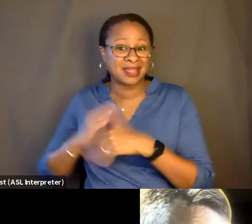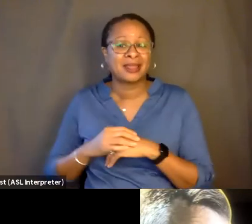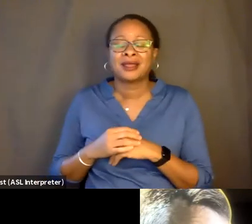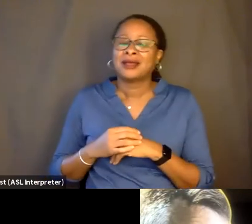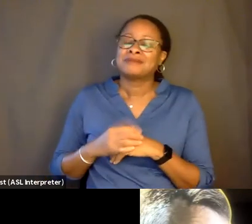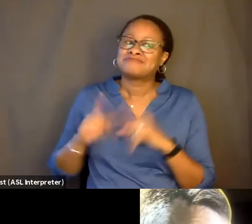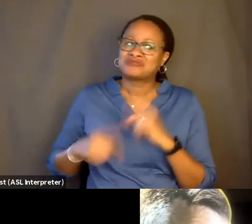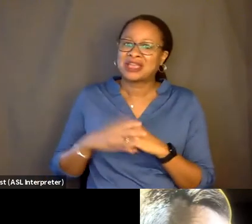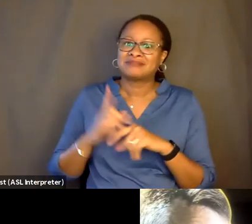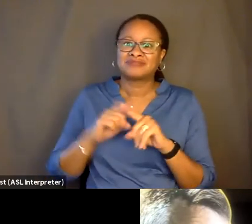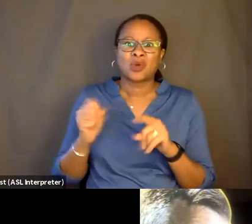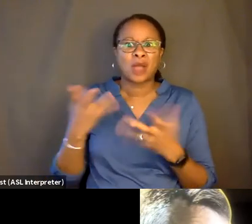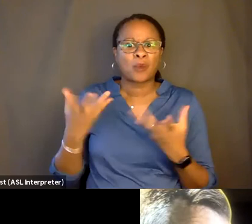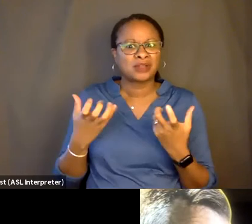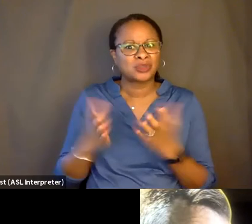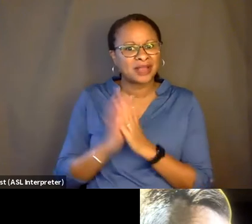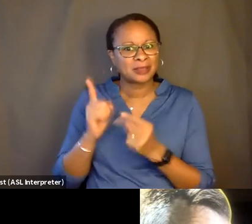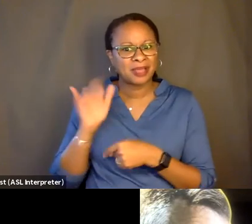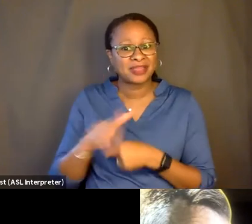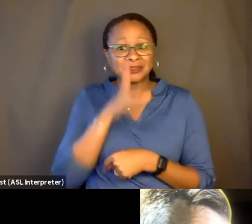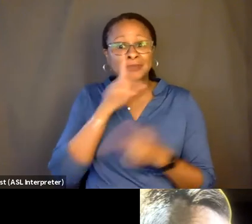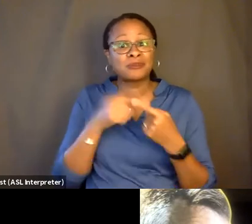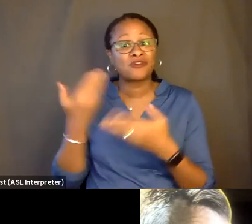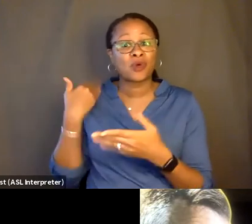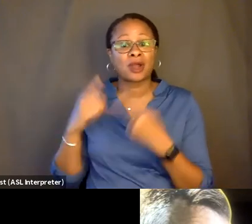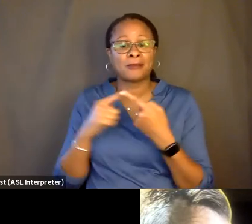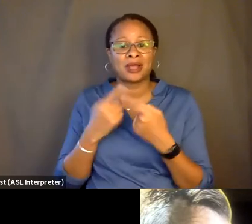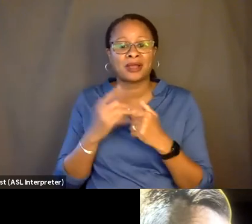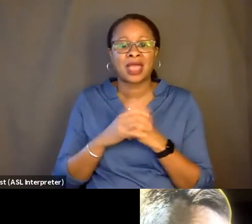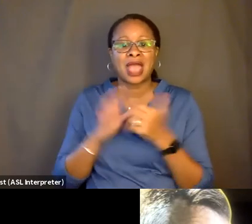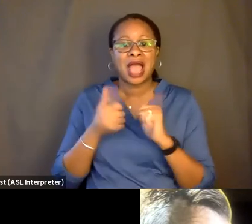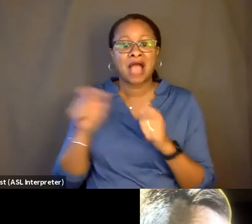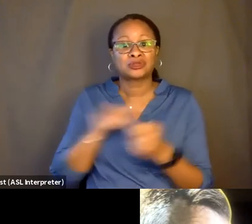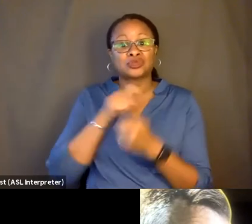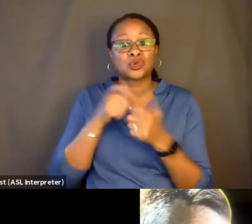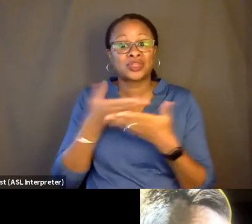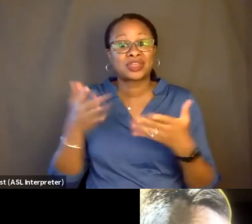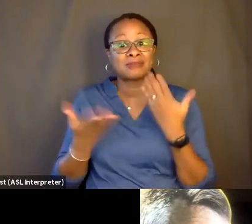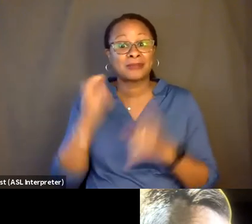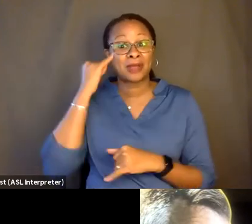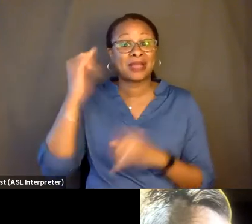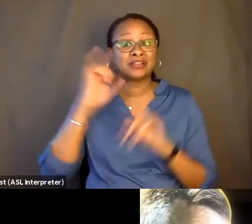Because you were speaking before about how certain things you might imagine going a certain way